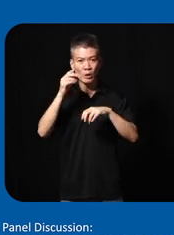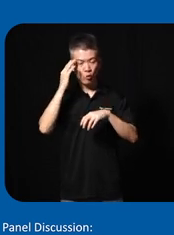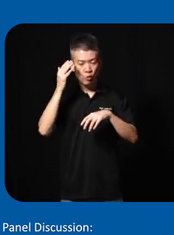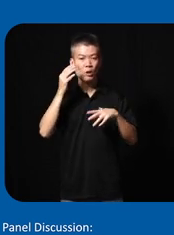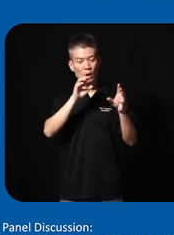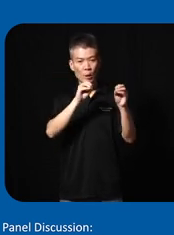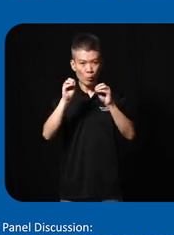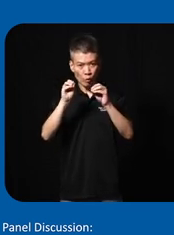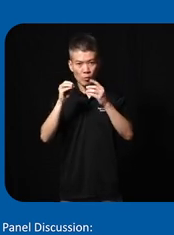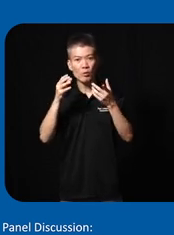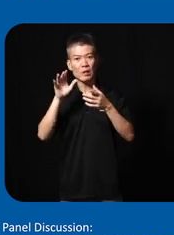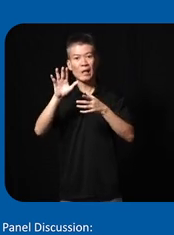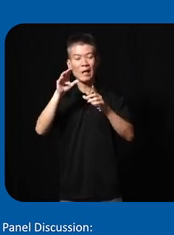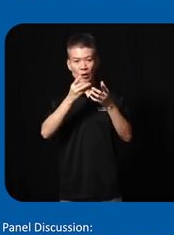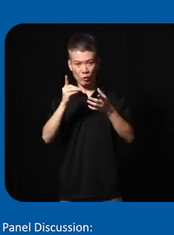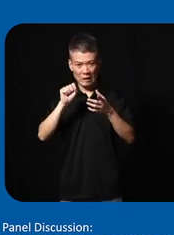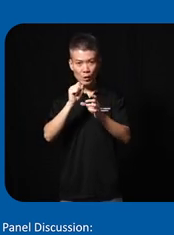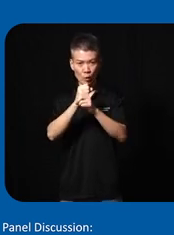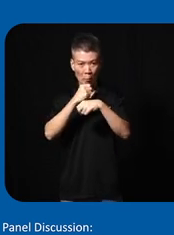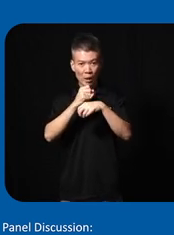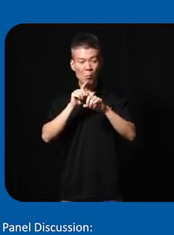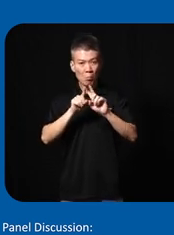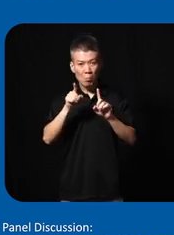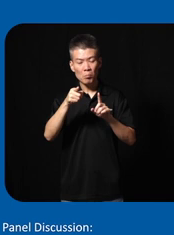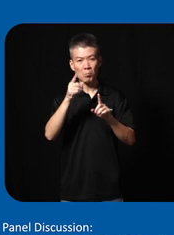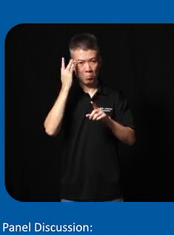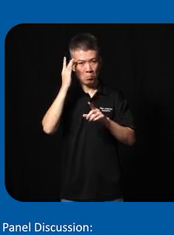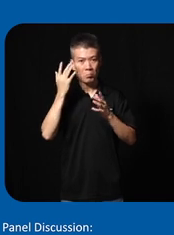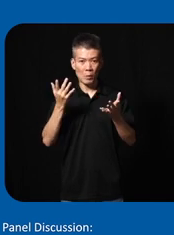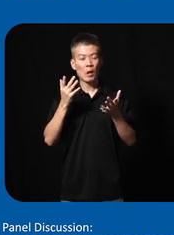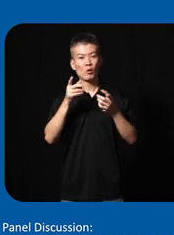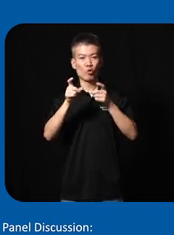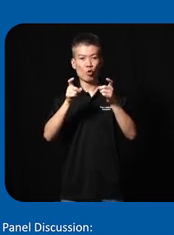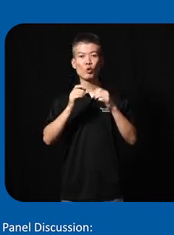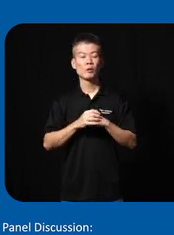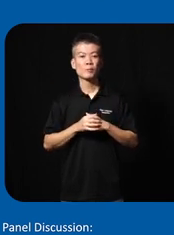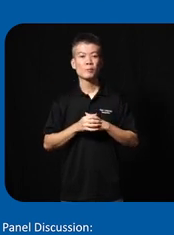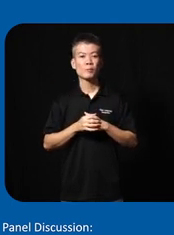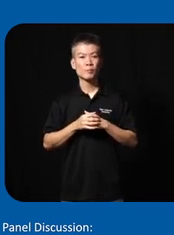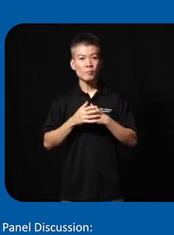movements that their device needed to make but they didn't know how to control it how would a